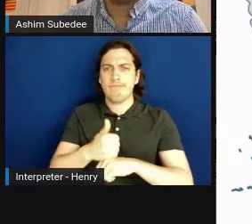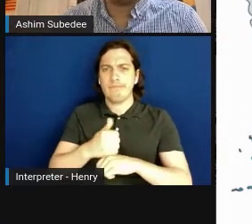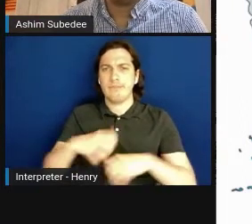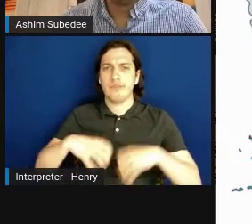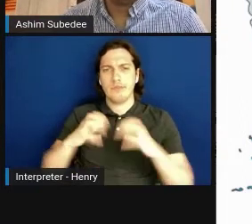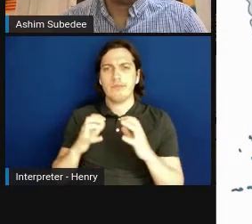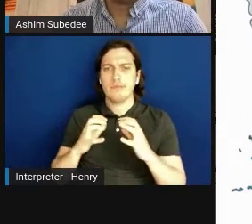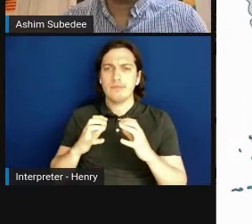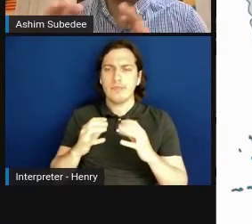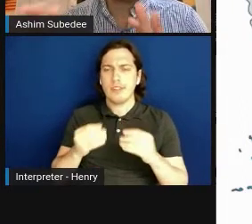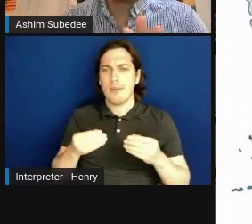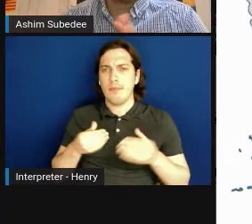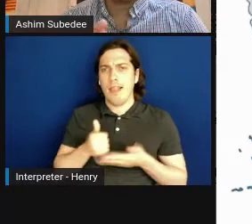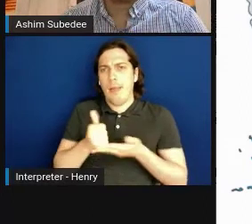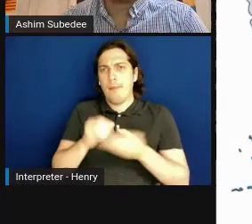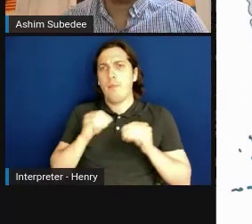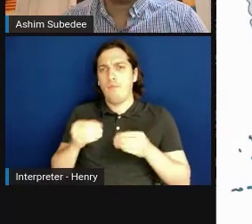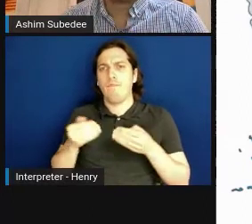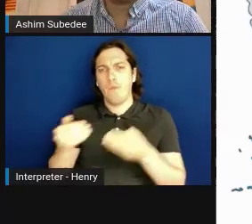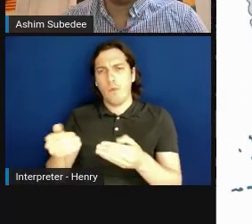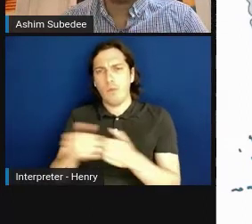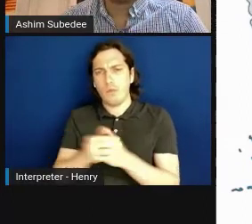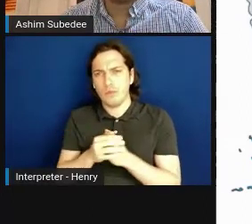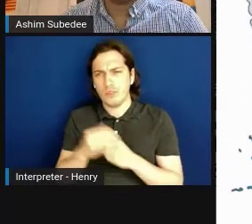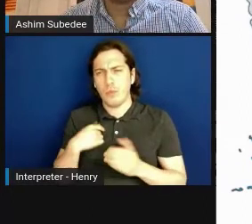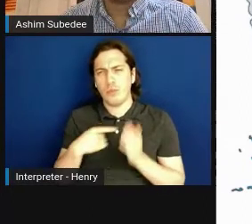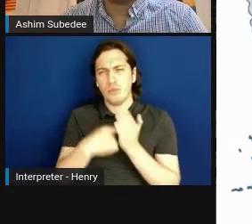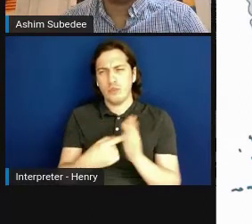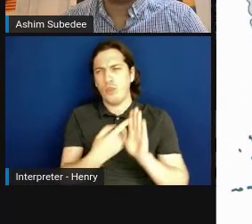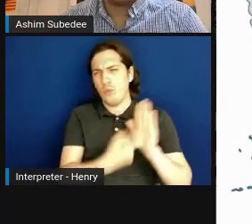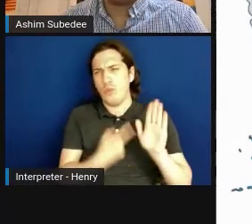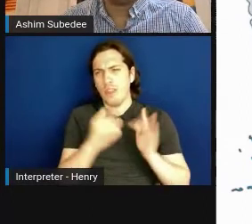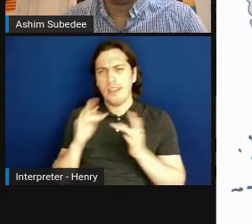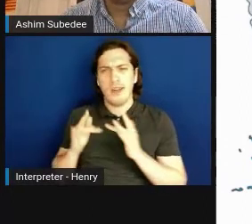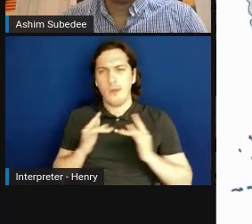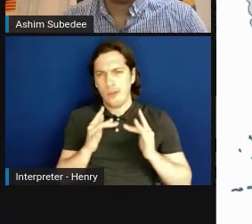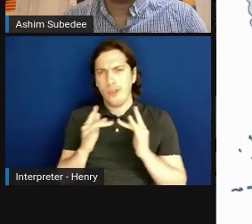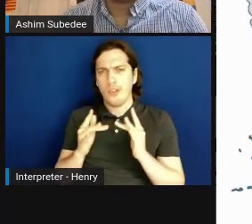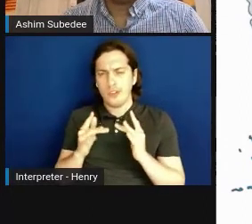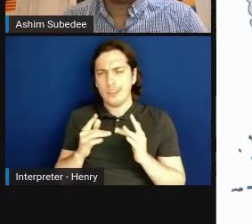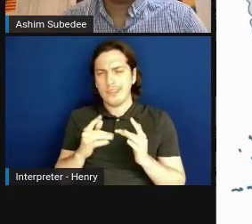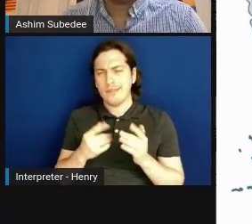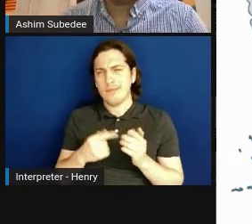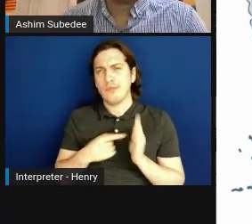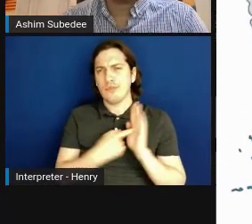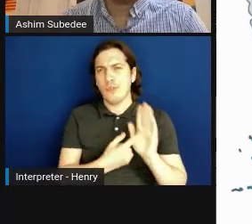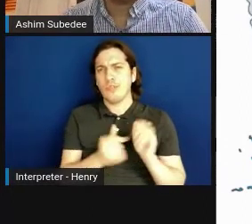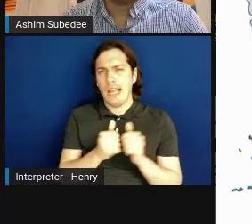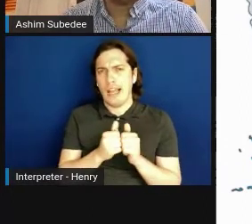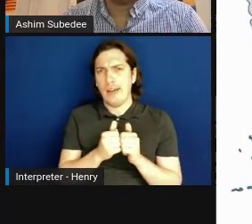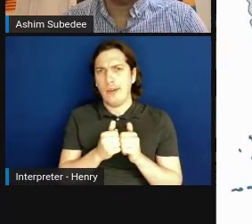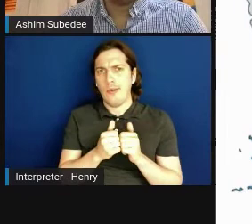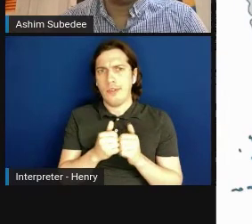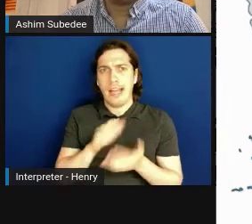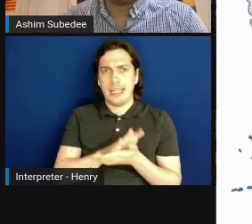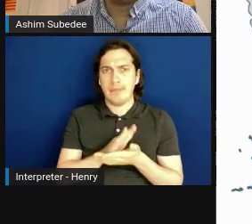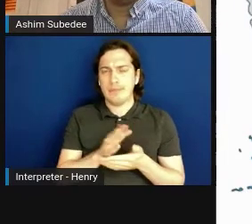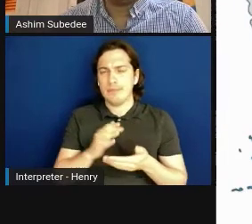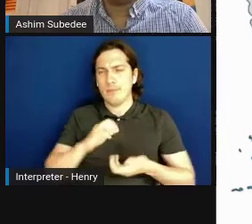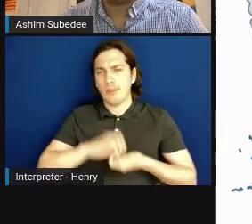So I wanted to show the network here as a way to really showcase how that academic partnership is really critical, and you can really leverage this